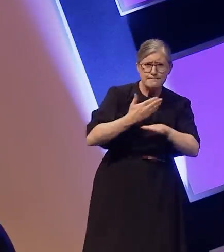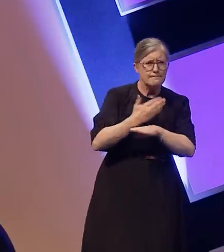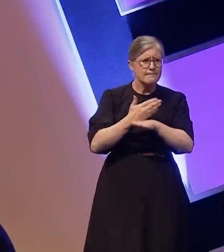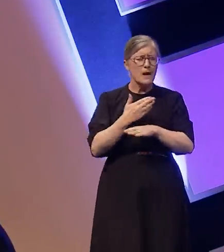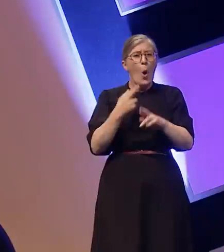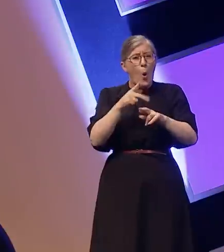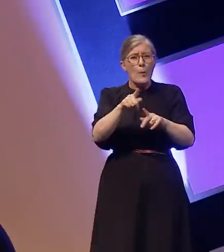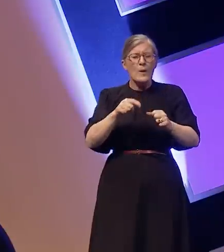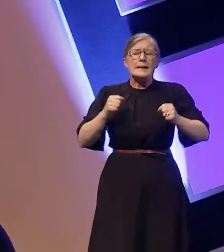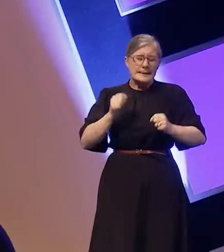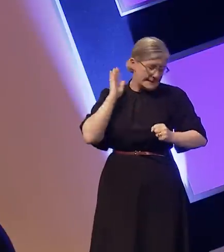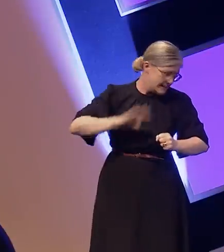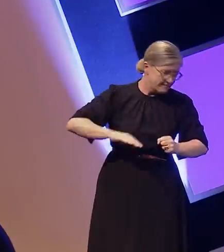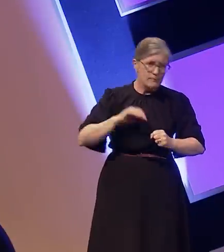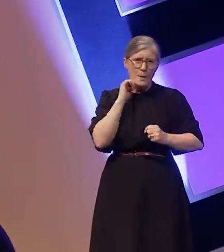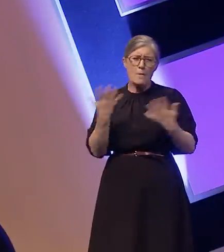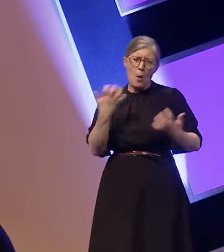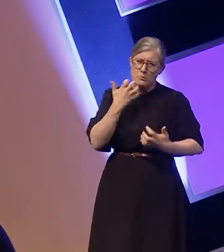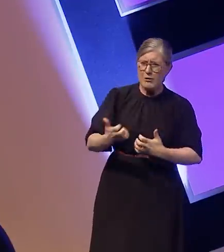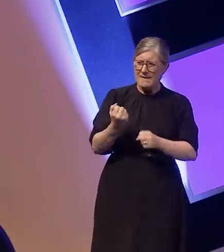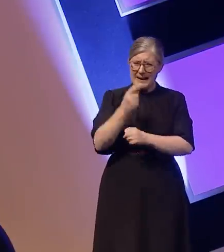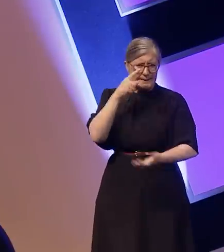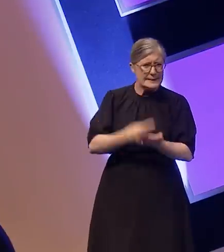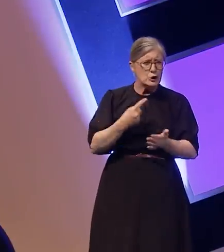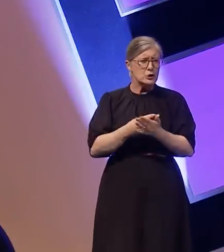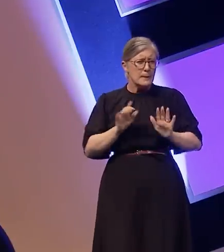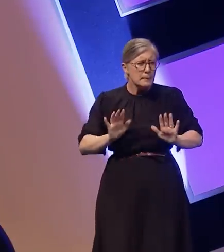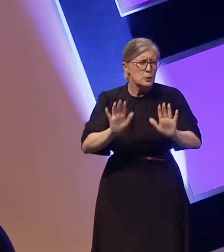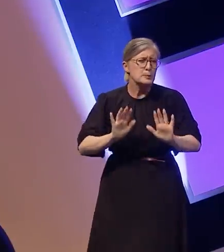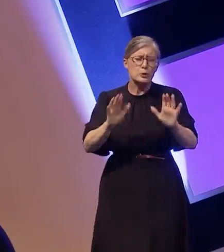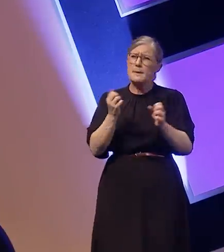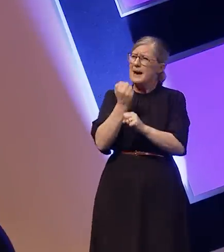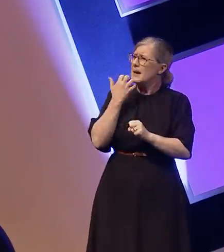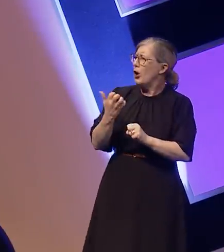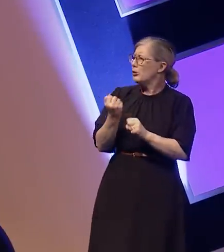to have the courage to make changes and I hope that you reach out to us and to me